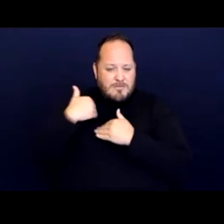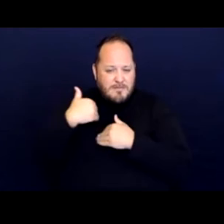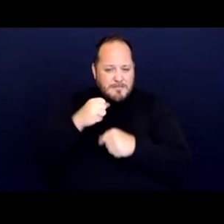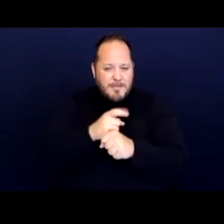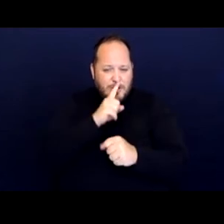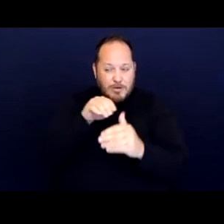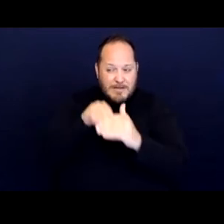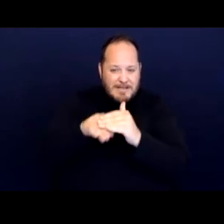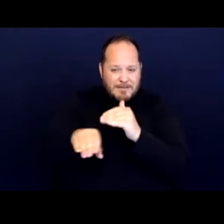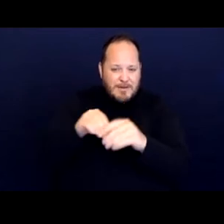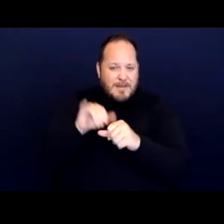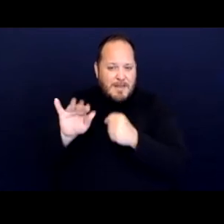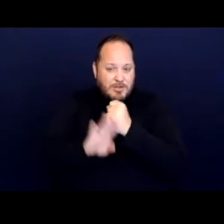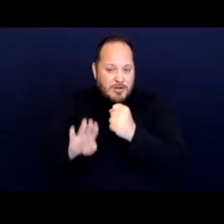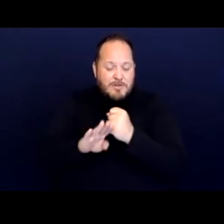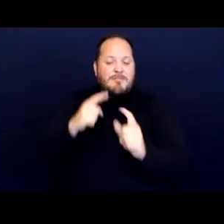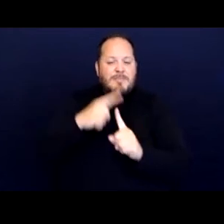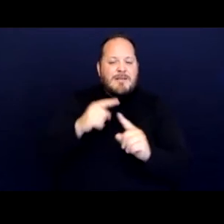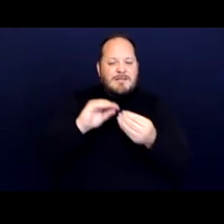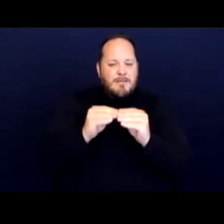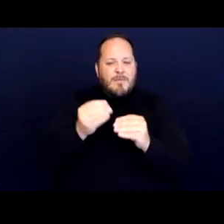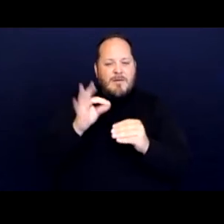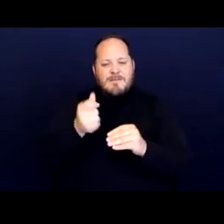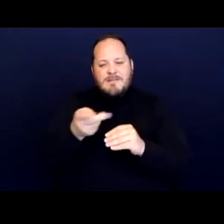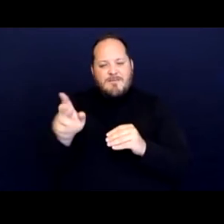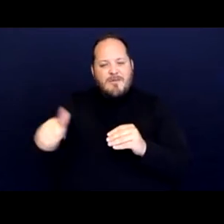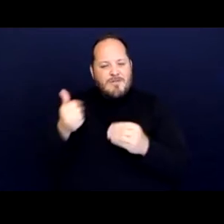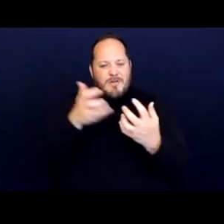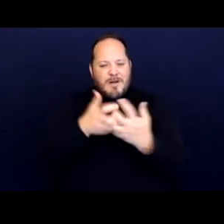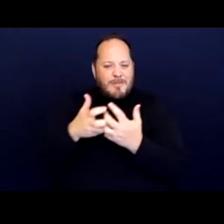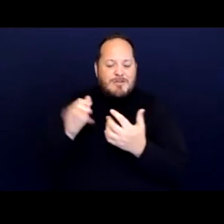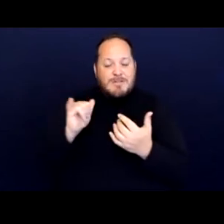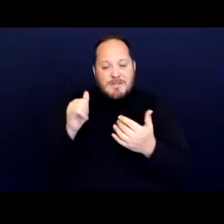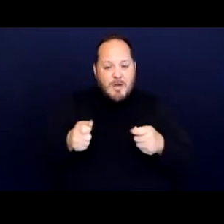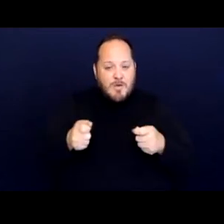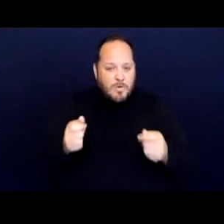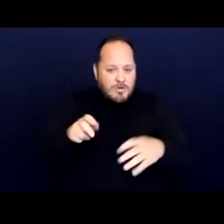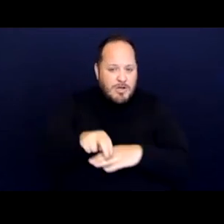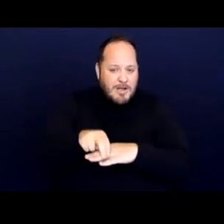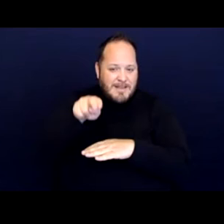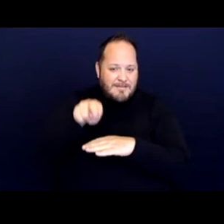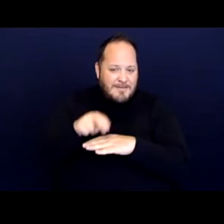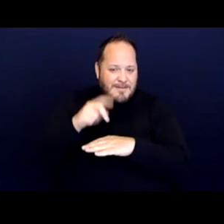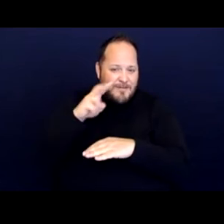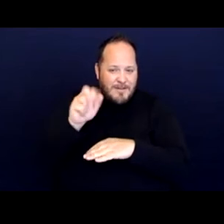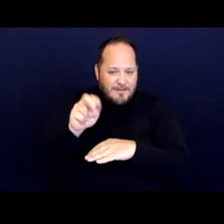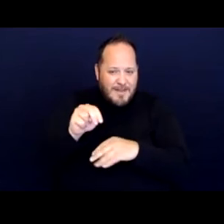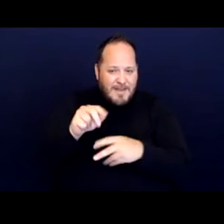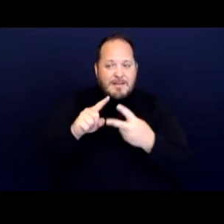and a number of specific accommodations such as wheelchair lifts for the shelter or van in paths instead of mats for those who need it.